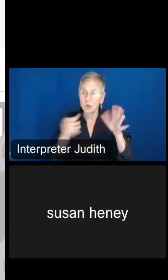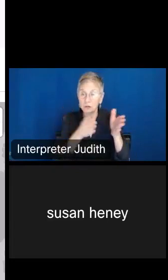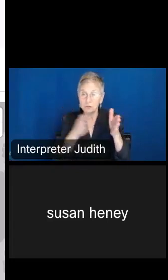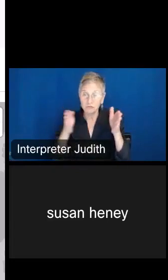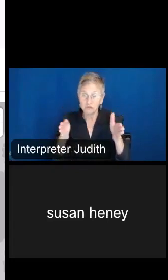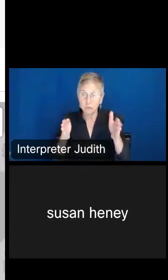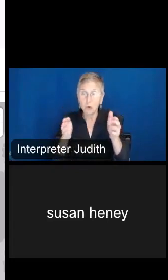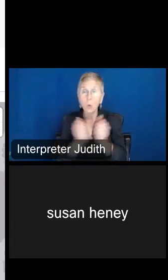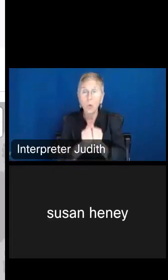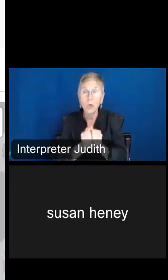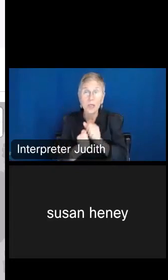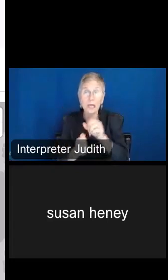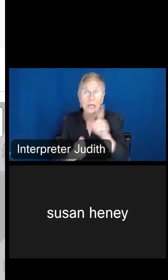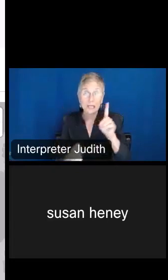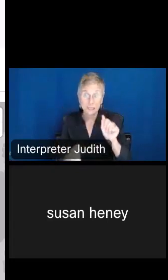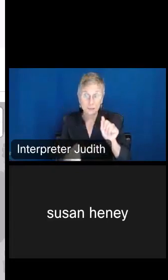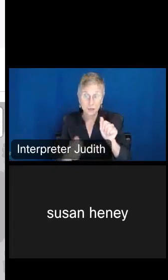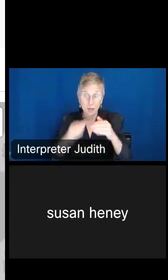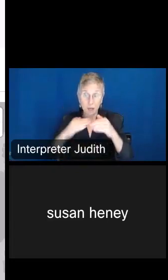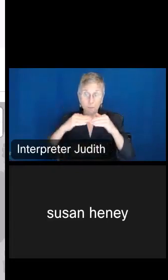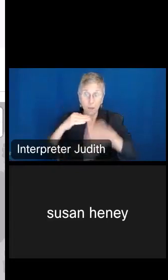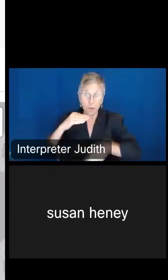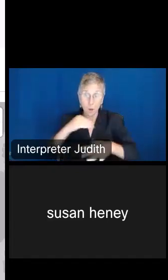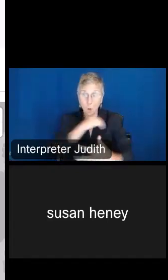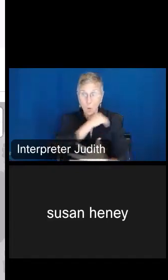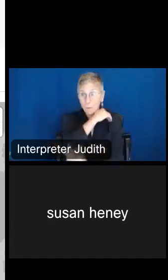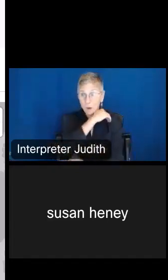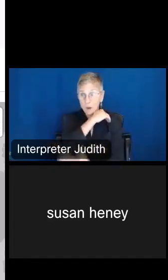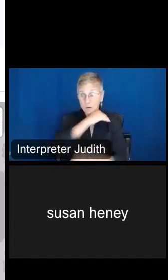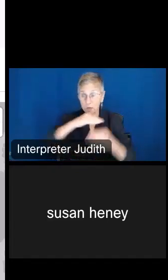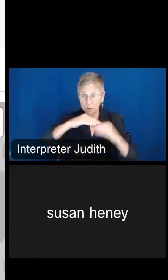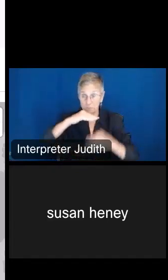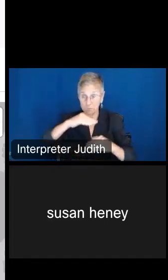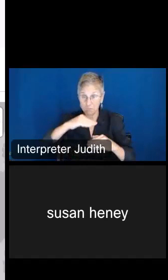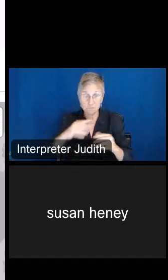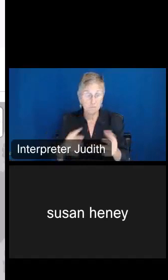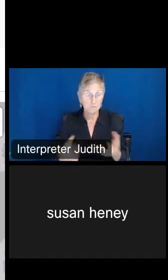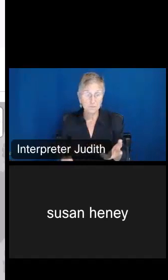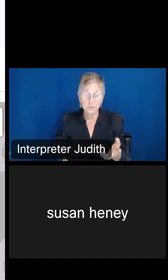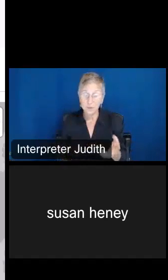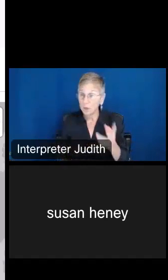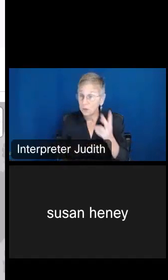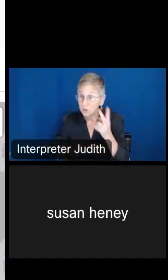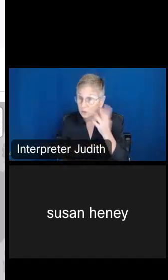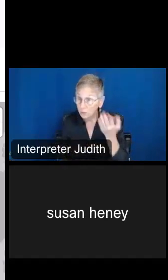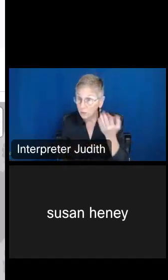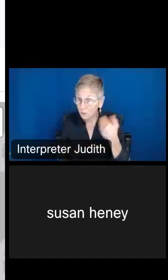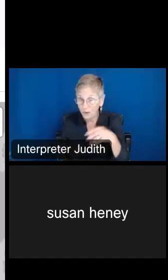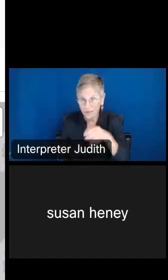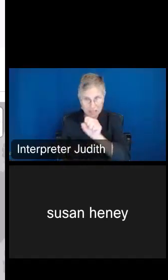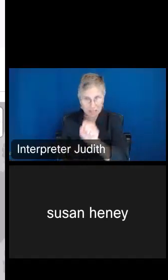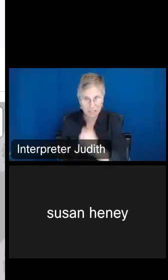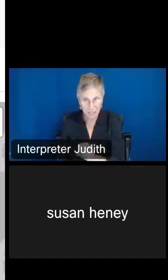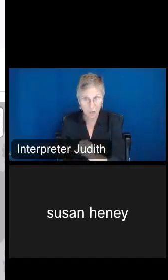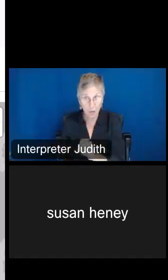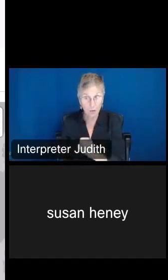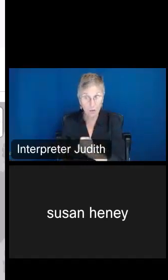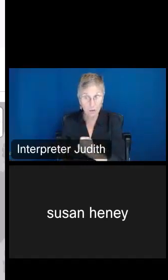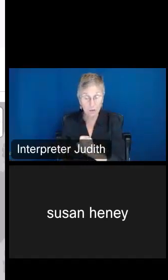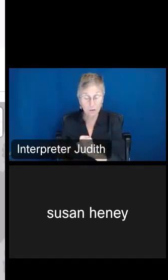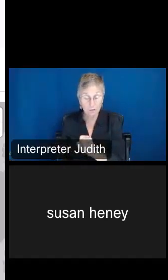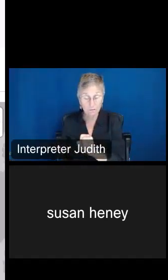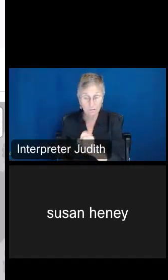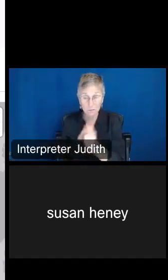level. So you saw earlier that the South was really